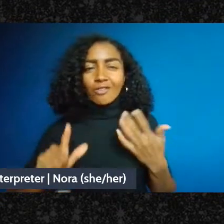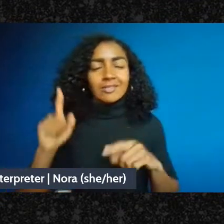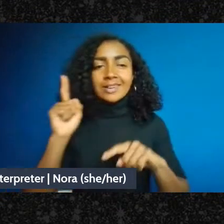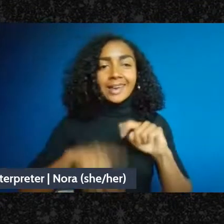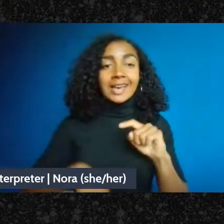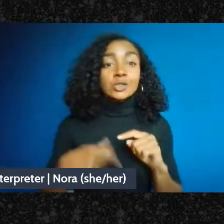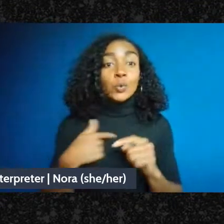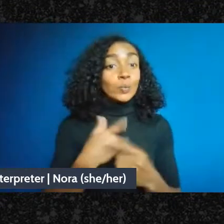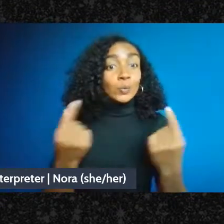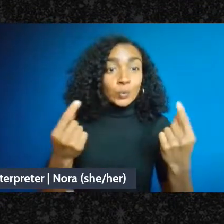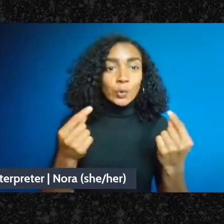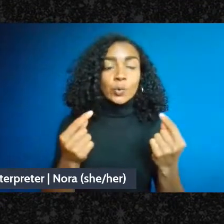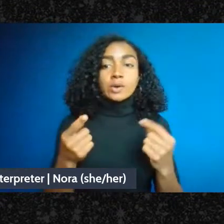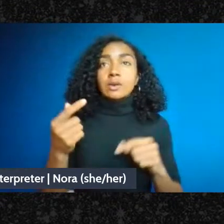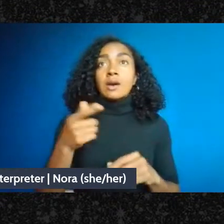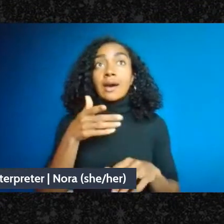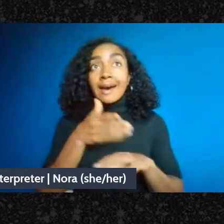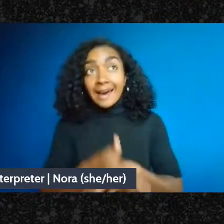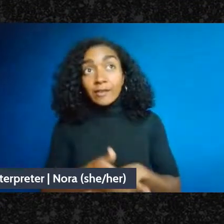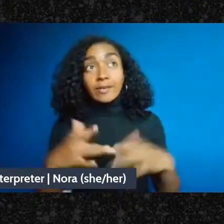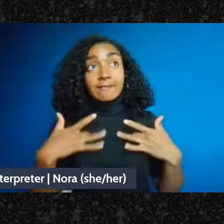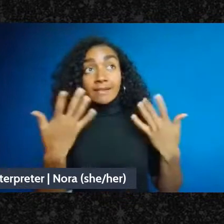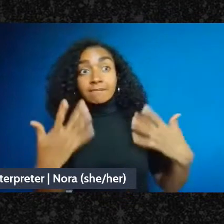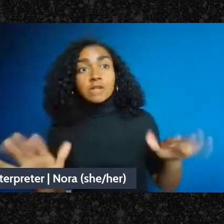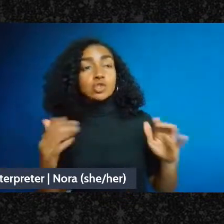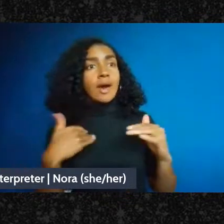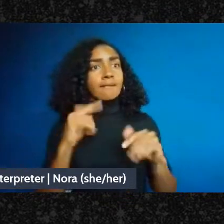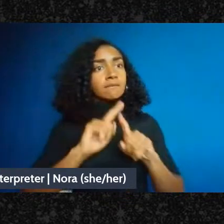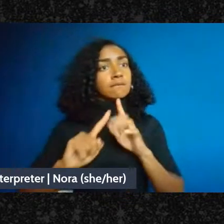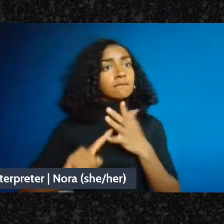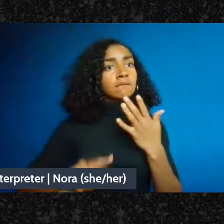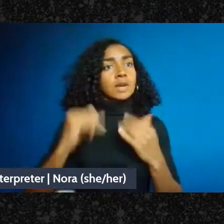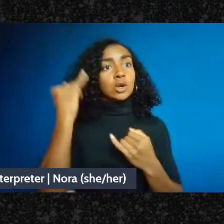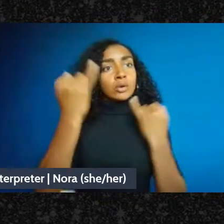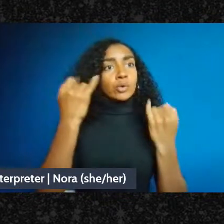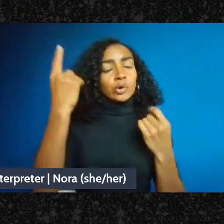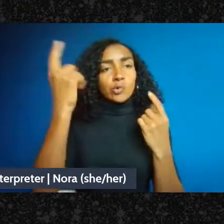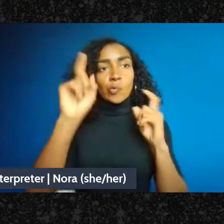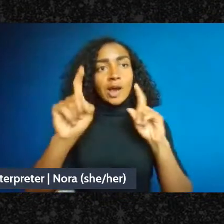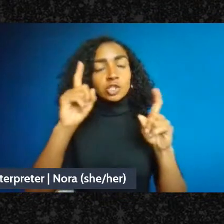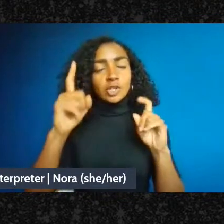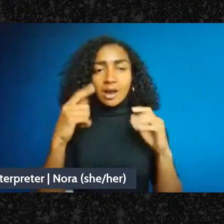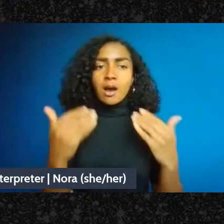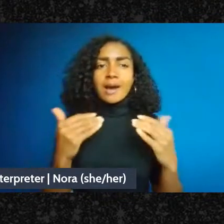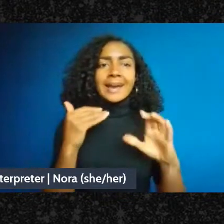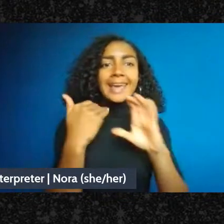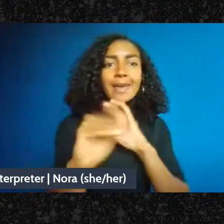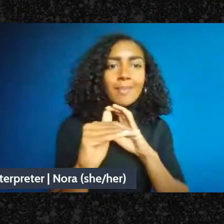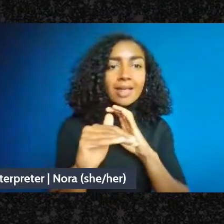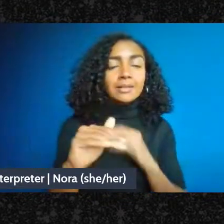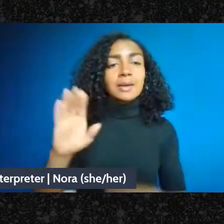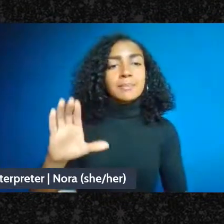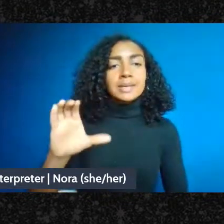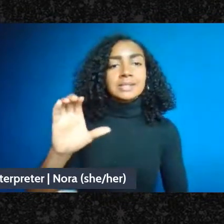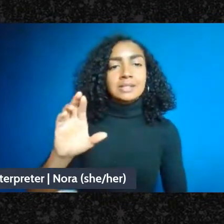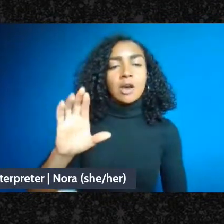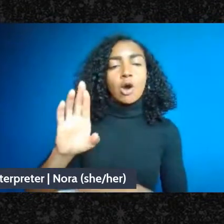questions after the event to bcrw@barnard.edu, and we're going to give those questions to